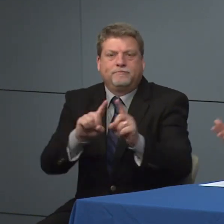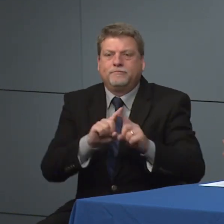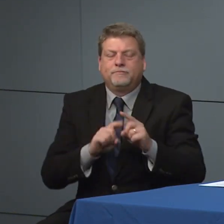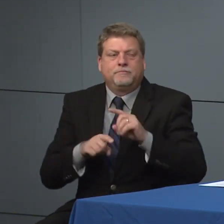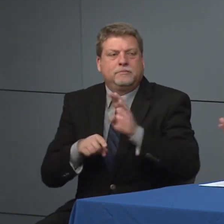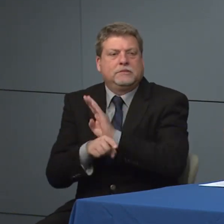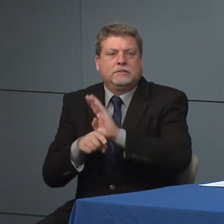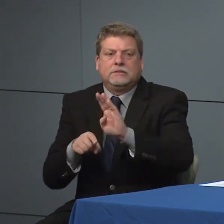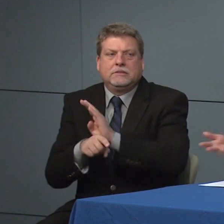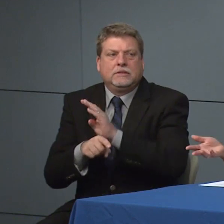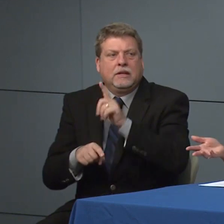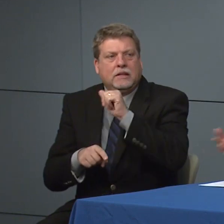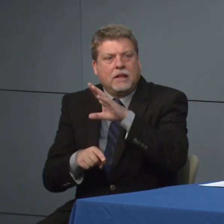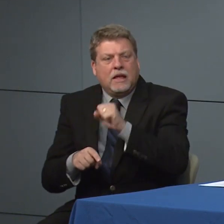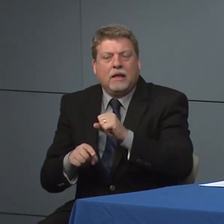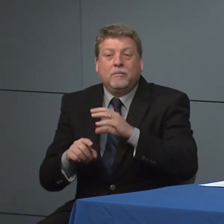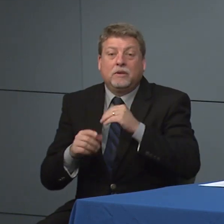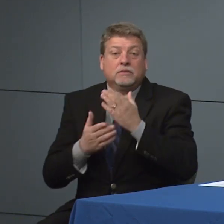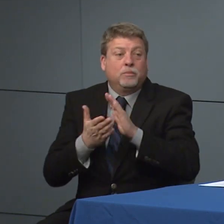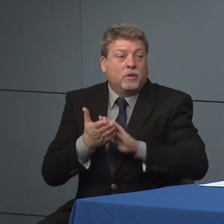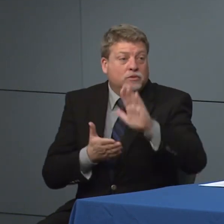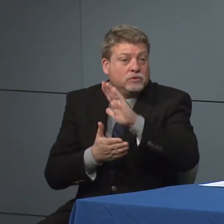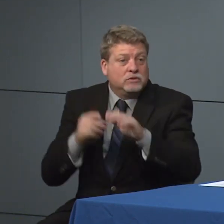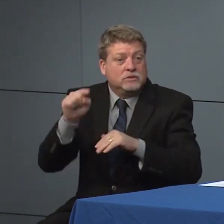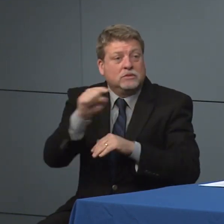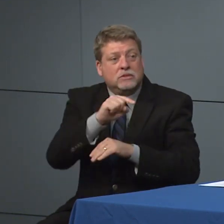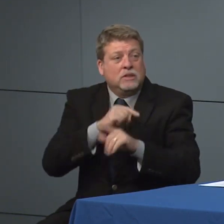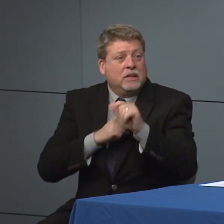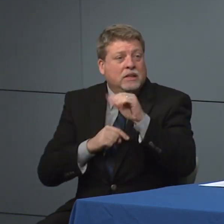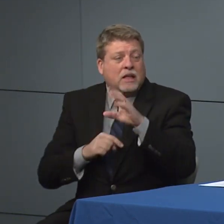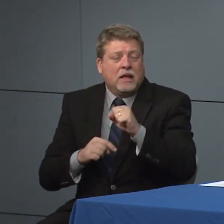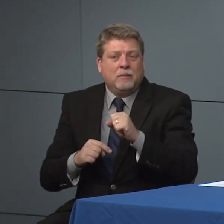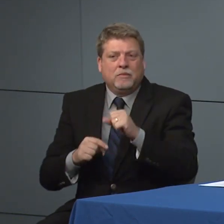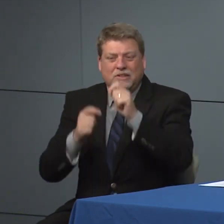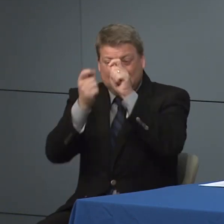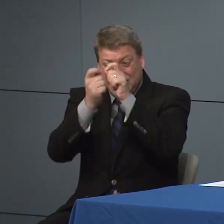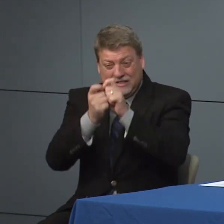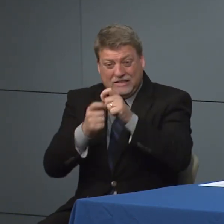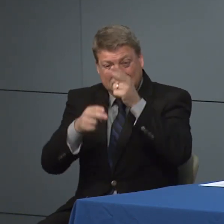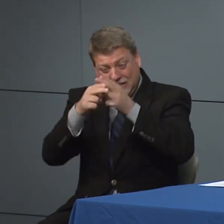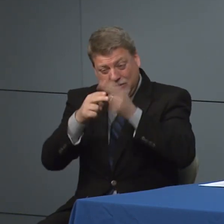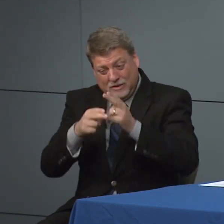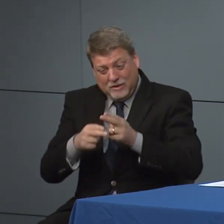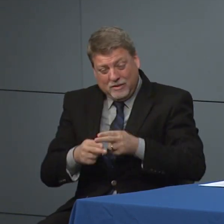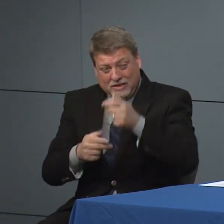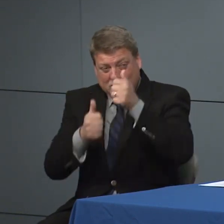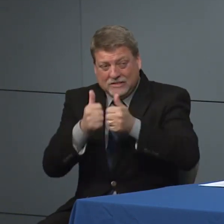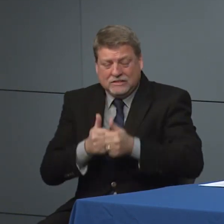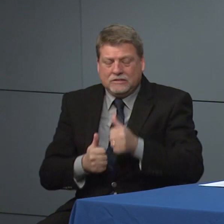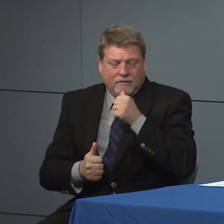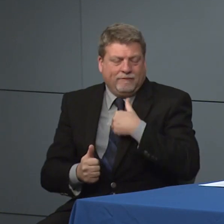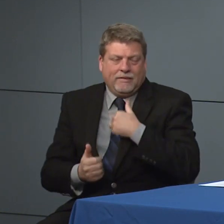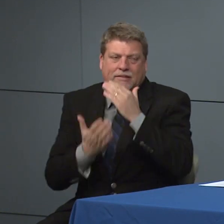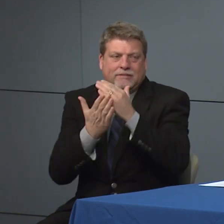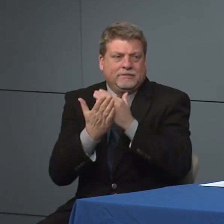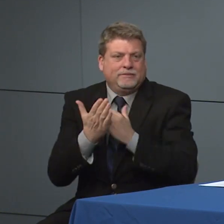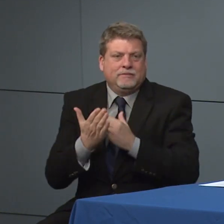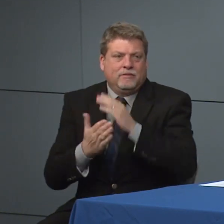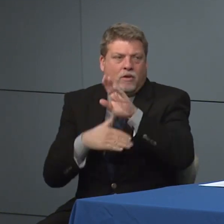labs that are coming on line in different in different stages. So right now I don't have the that exact list of of those